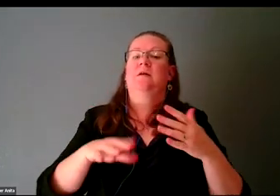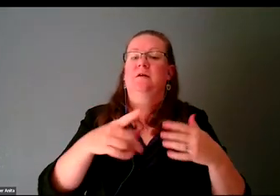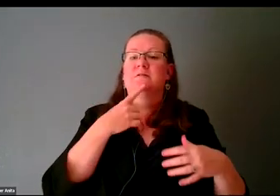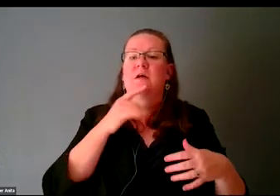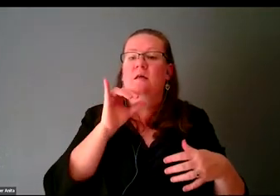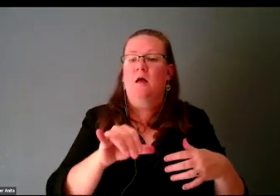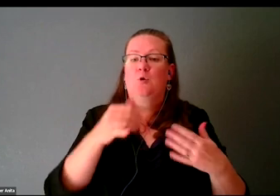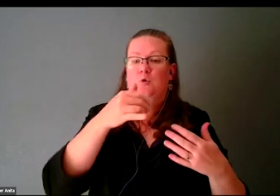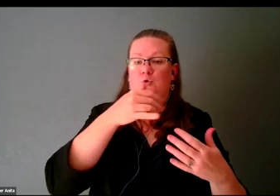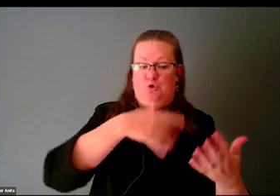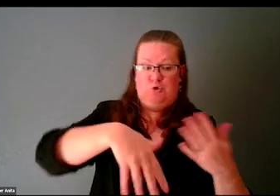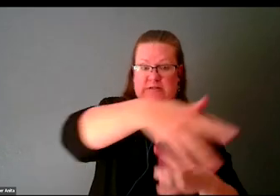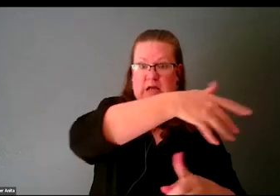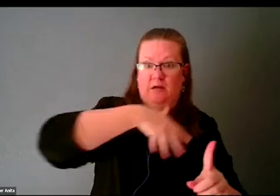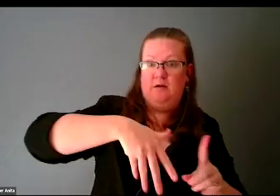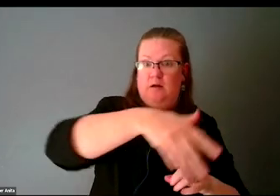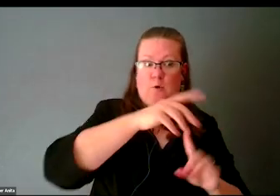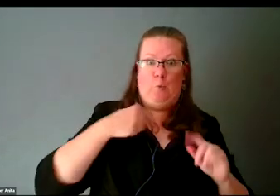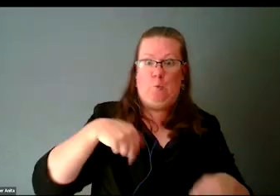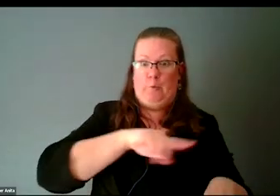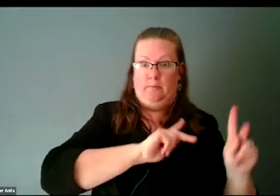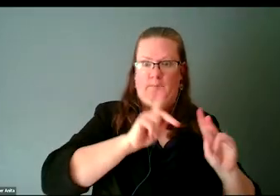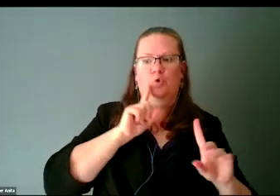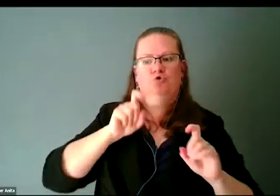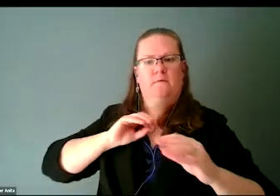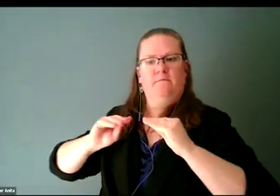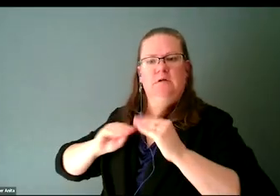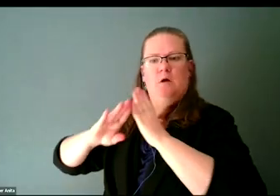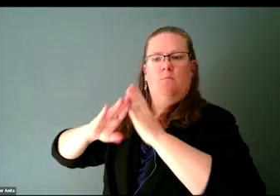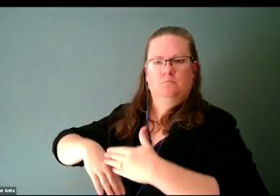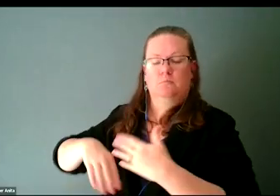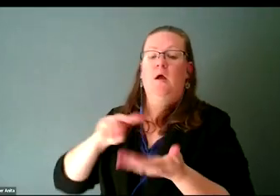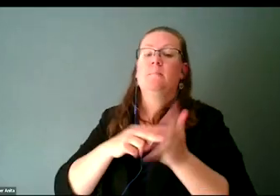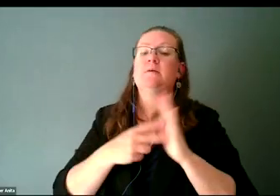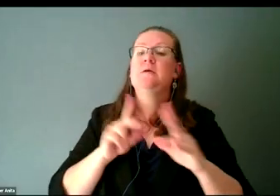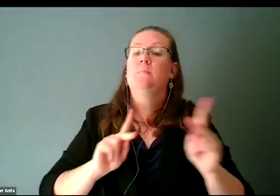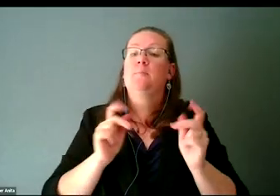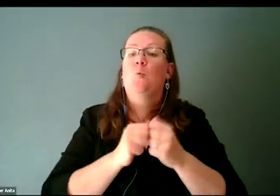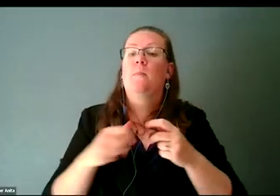should be able to fix that up, right? The folks throwing the party could either have it on the first floor or they could have a ramp.